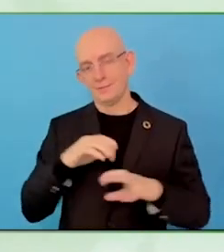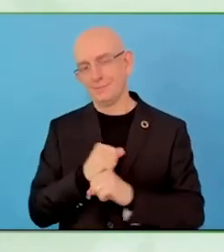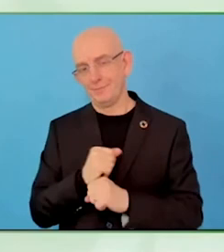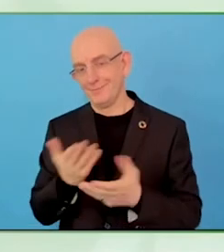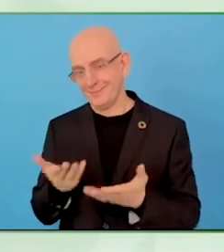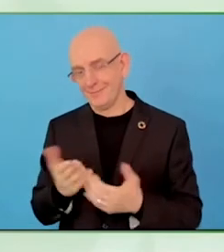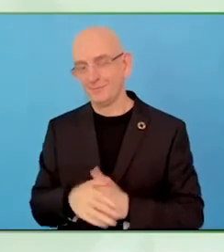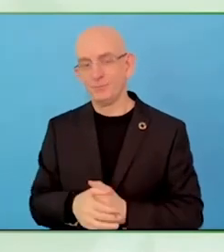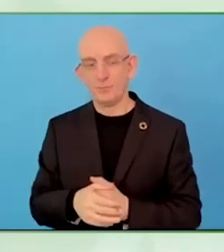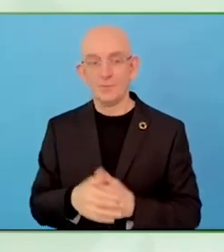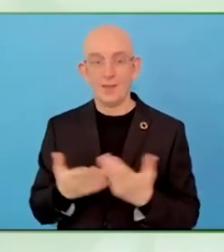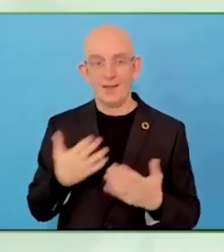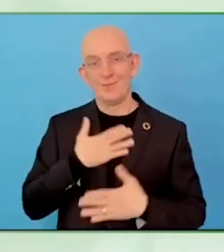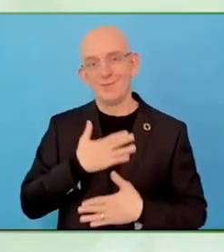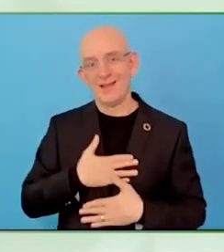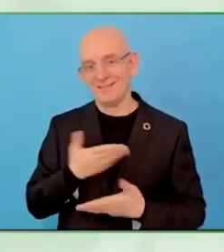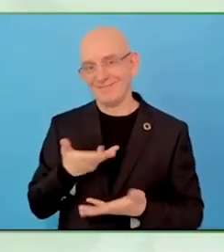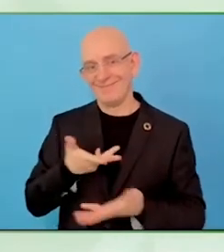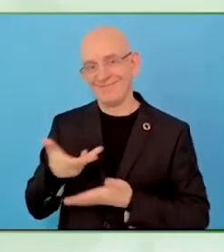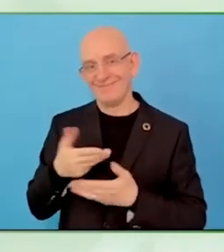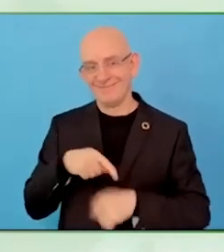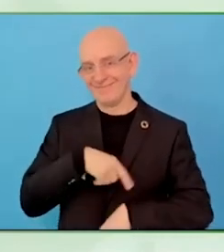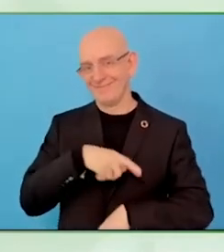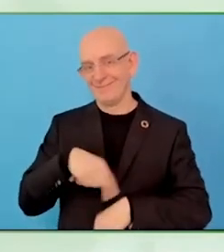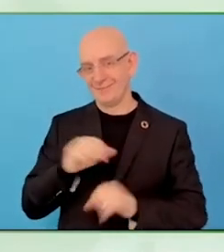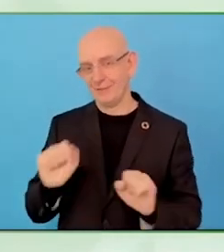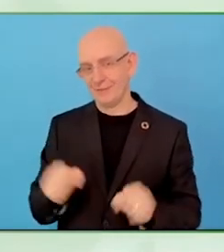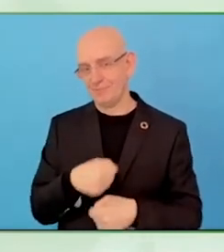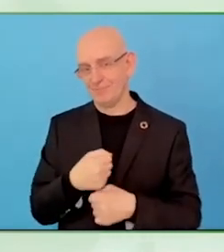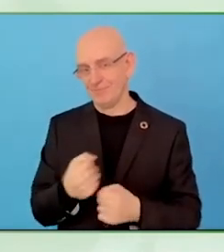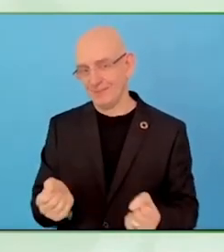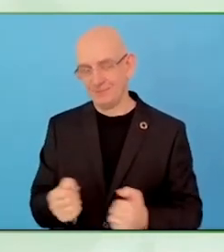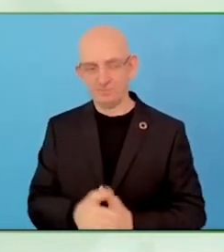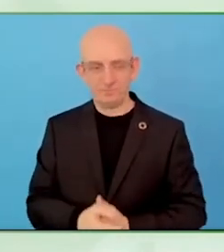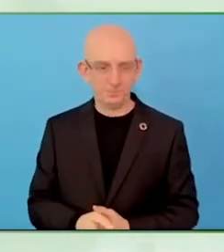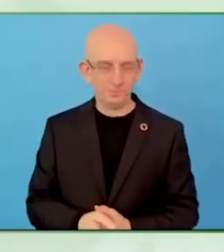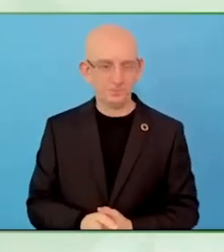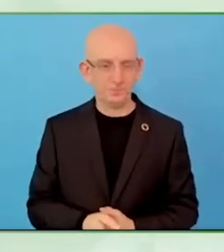It is important to see the other side, not just the basic things they need.